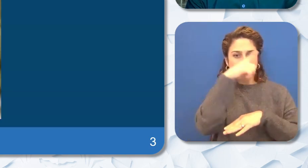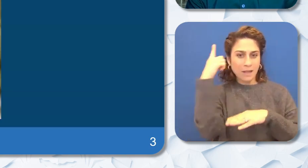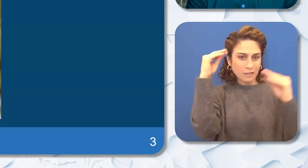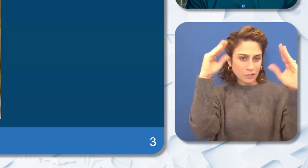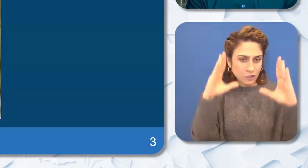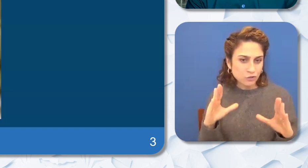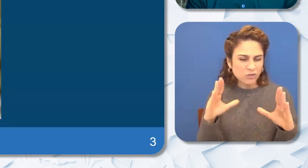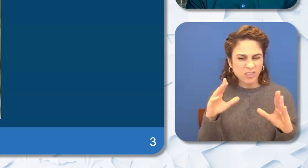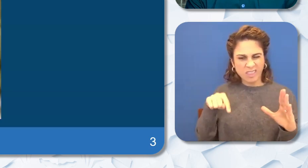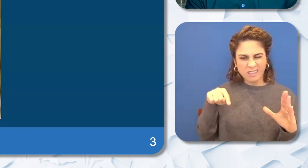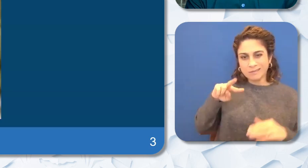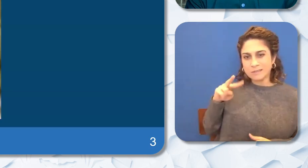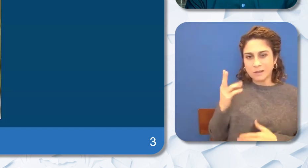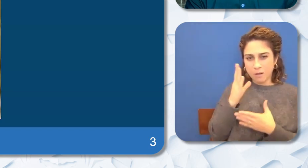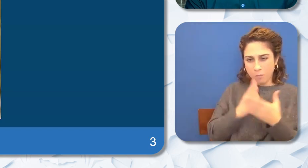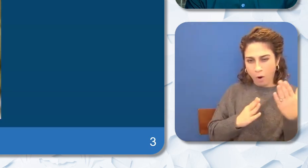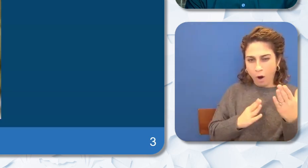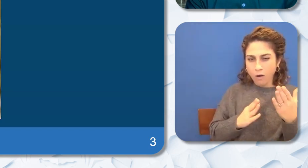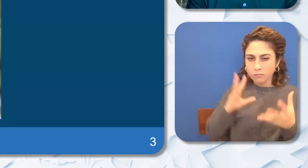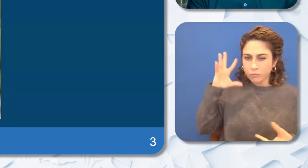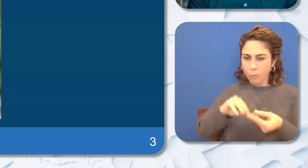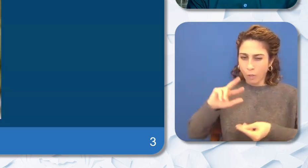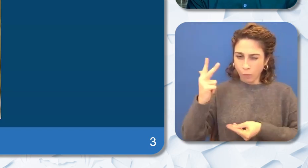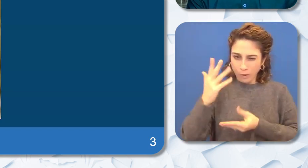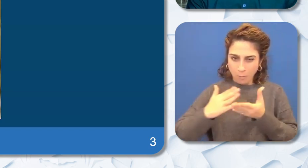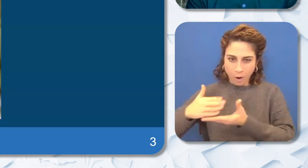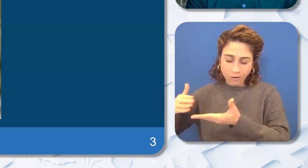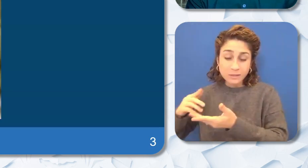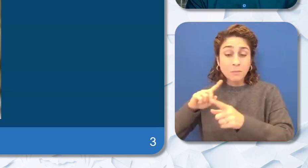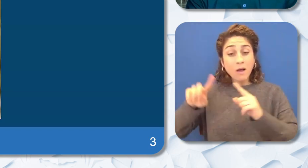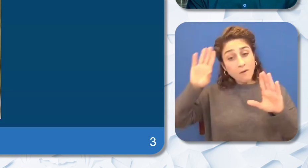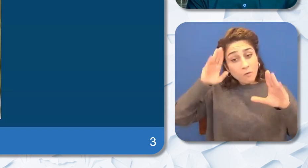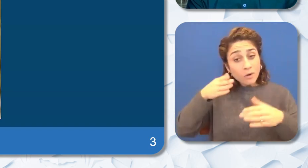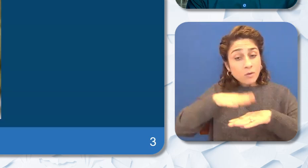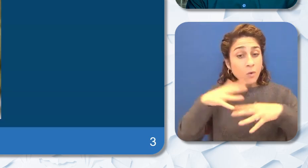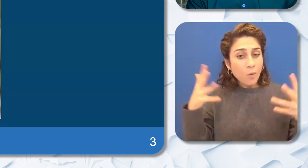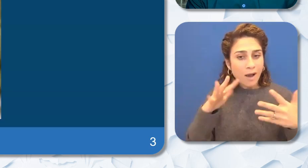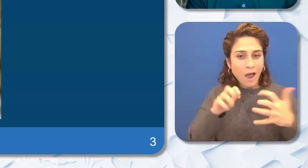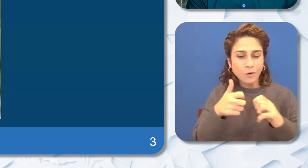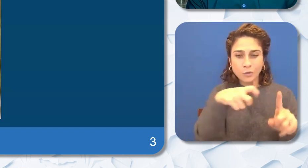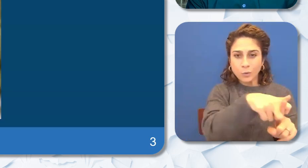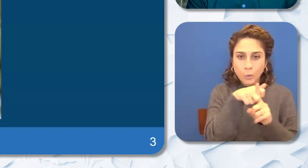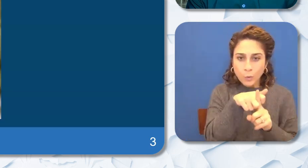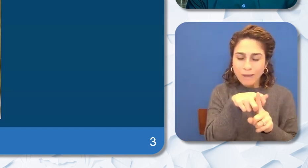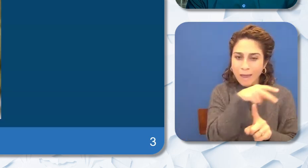series. Really focusing on how to recruit and not only recruit but retain Black educators is